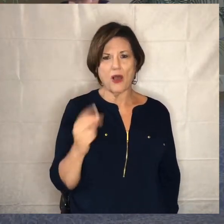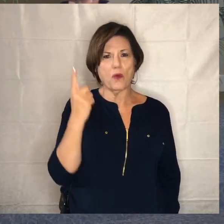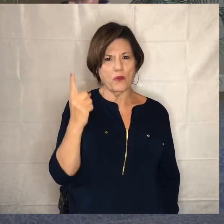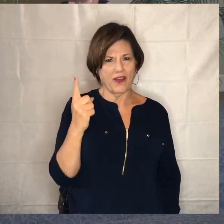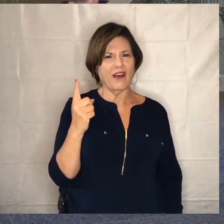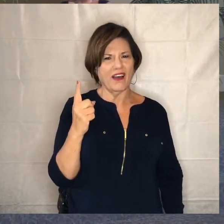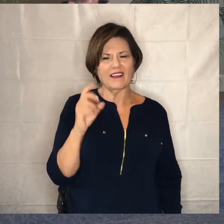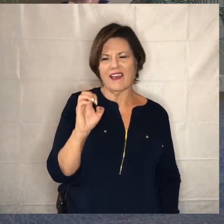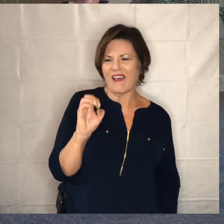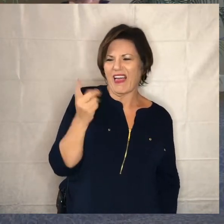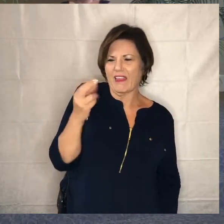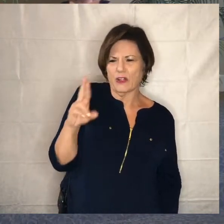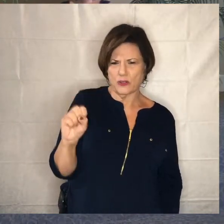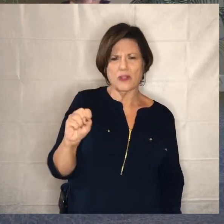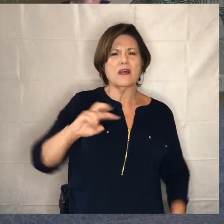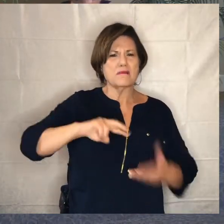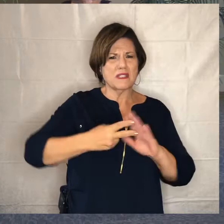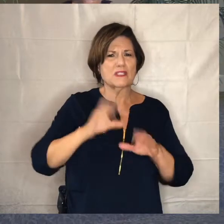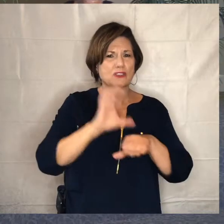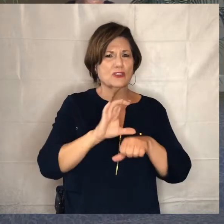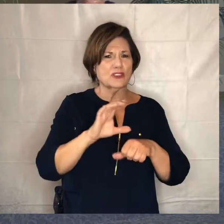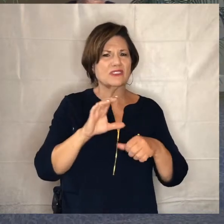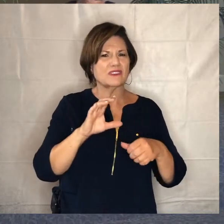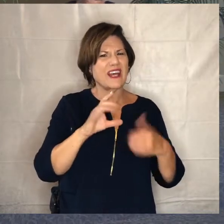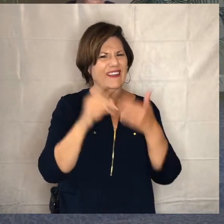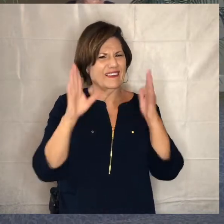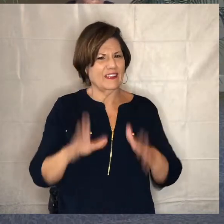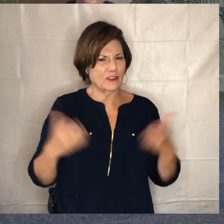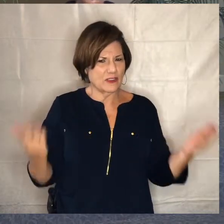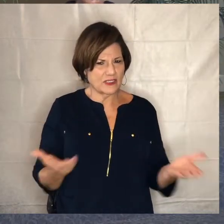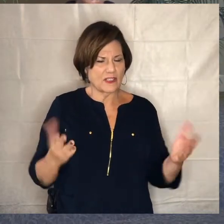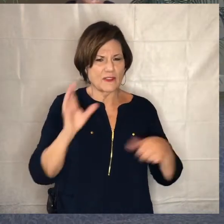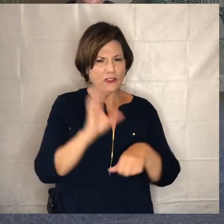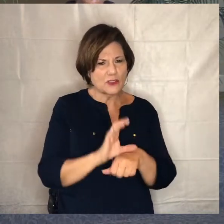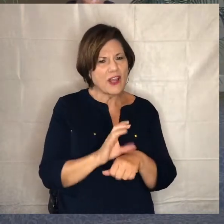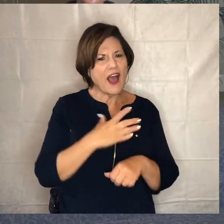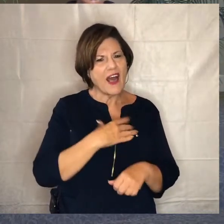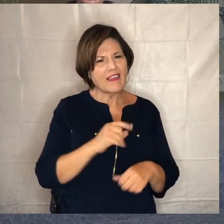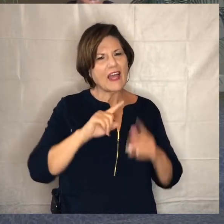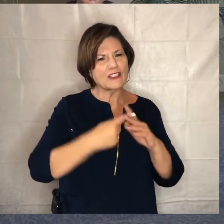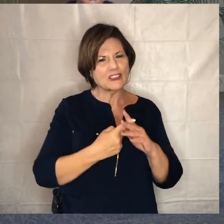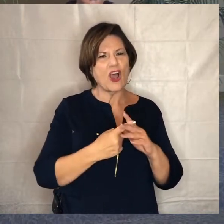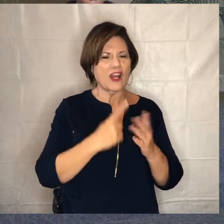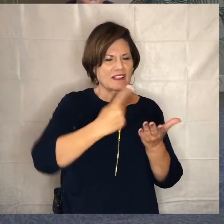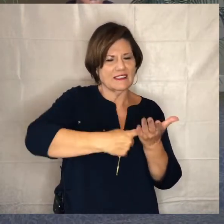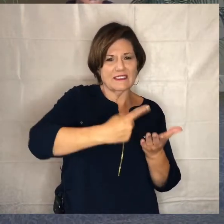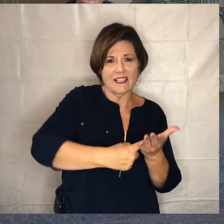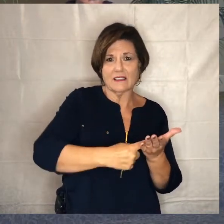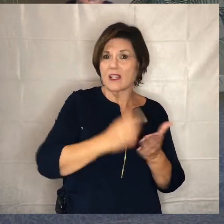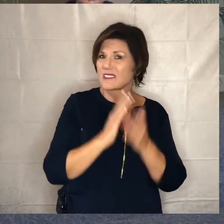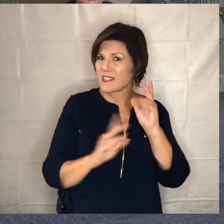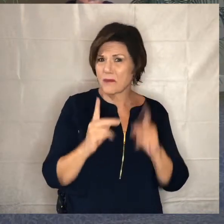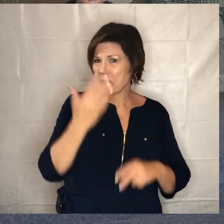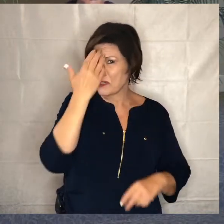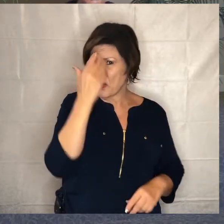of moore park presbyterian church and just to start off the conversation just for those people who may not know you can you just